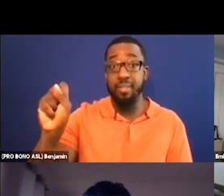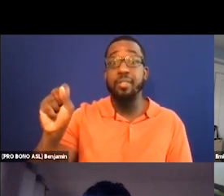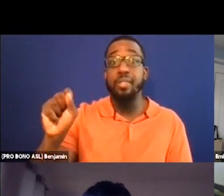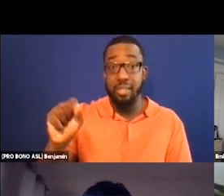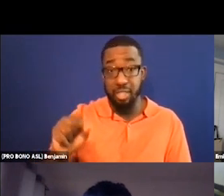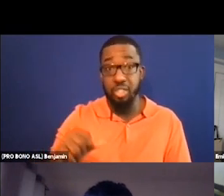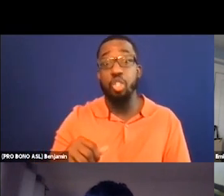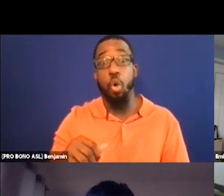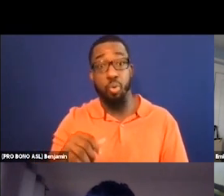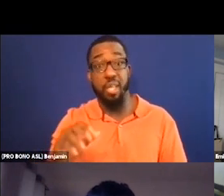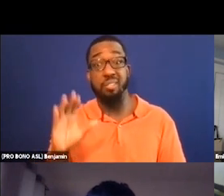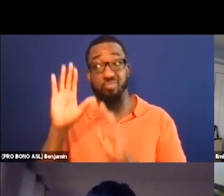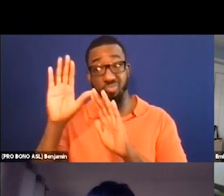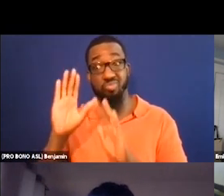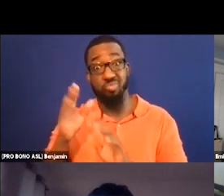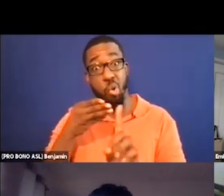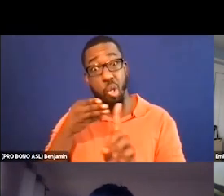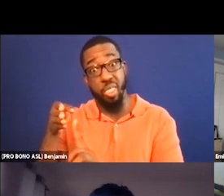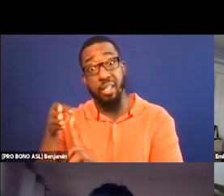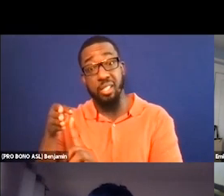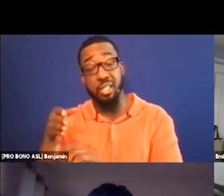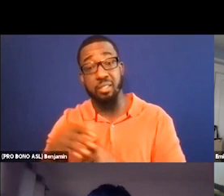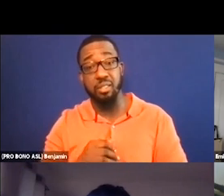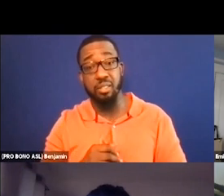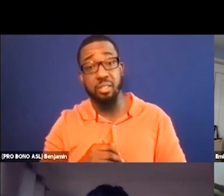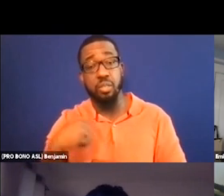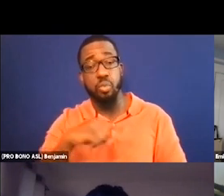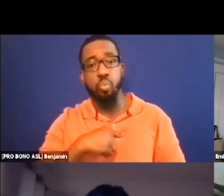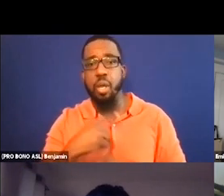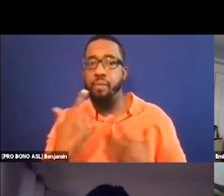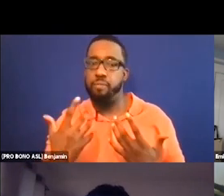But I think also we have had luck like with just our